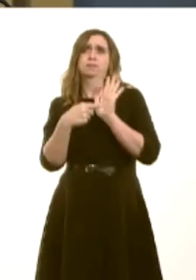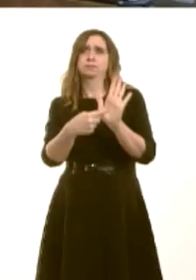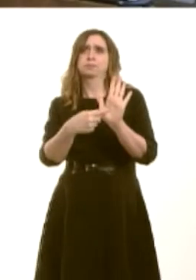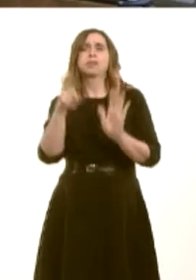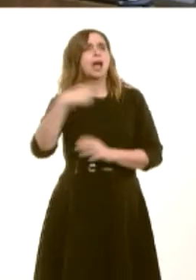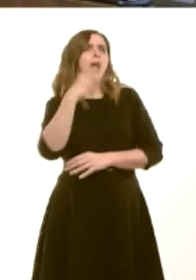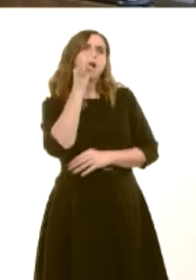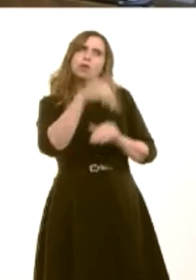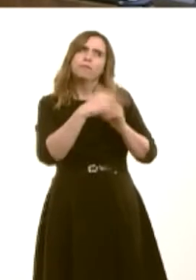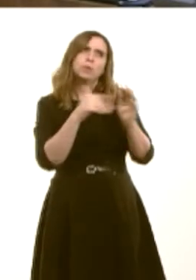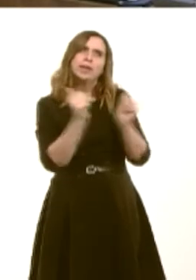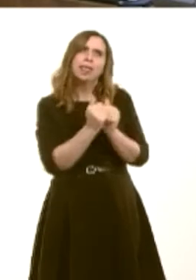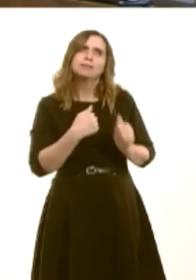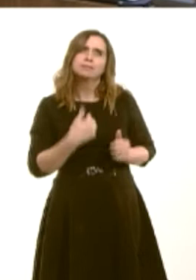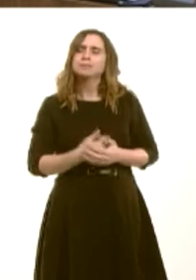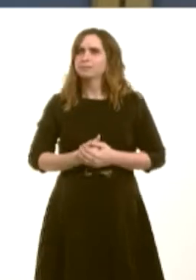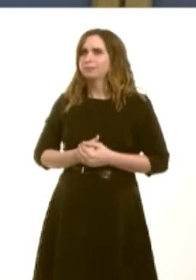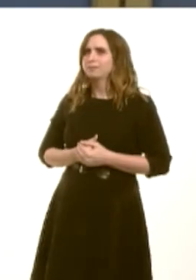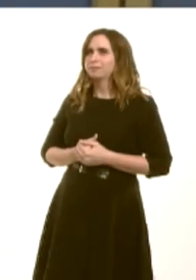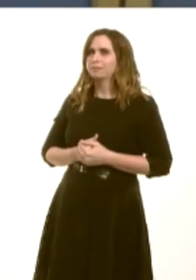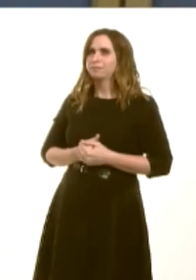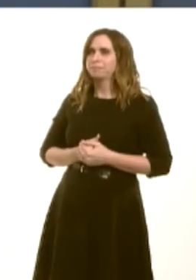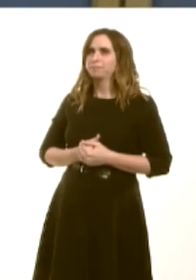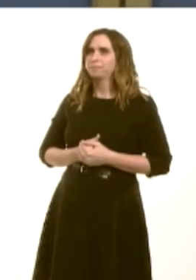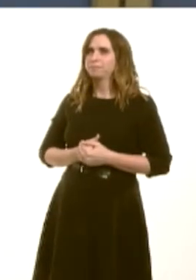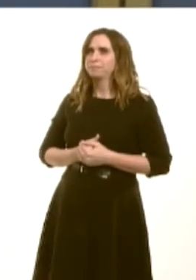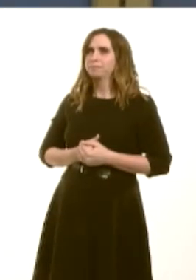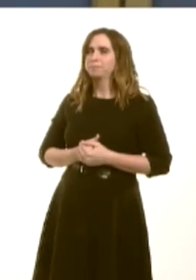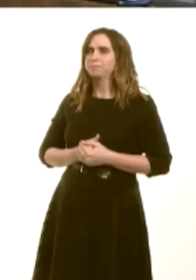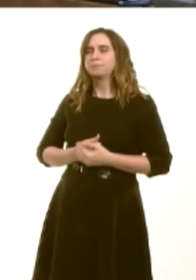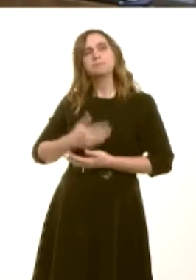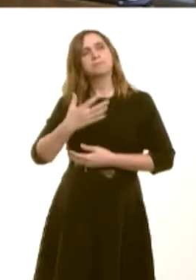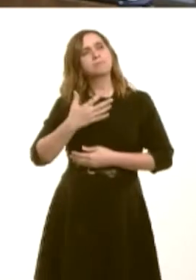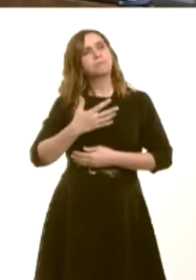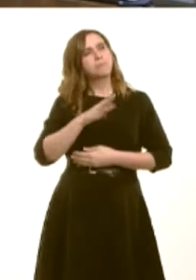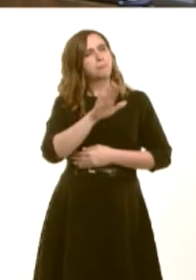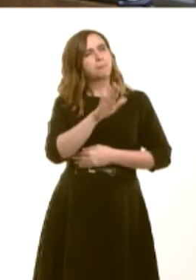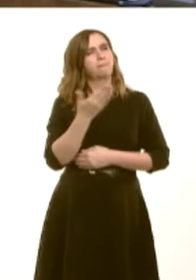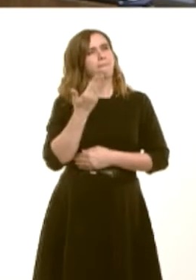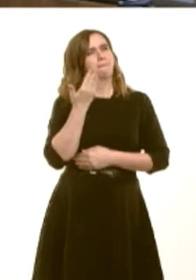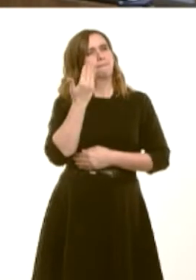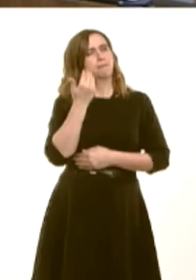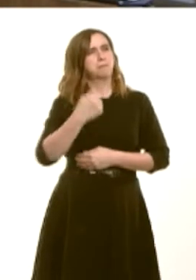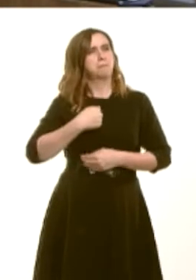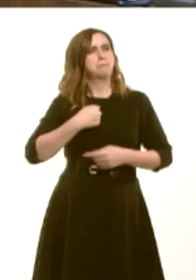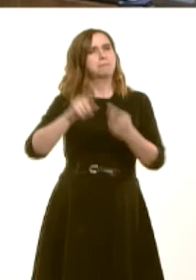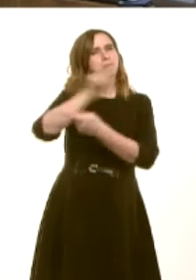Christine Chapman: First Minister, I recently had a very positive meeting with the Minister